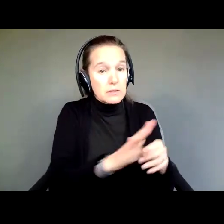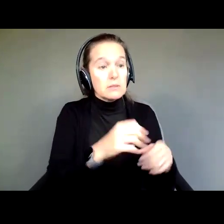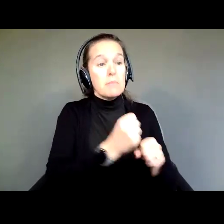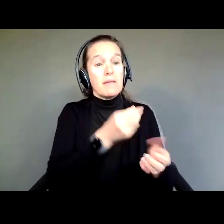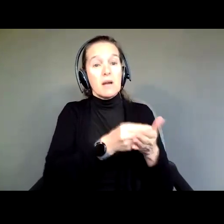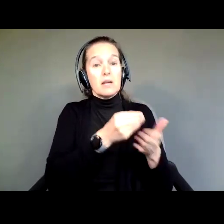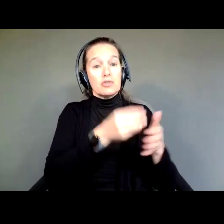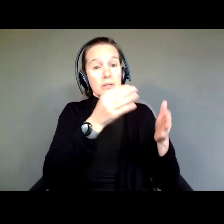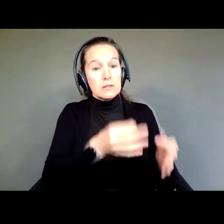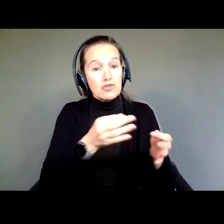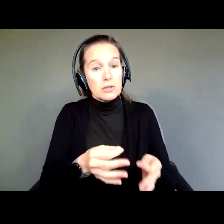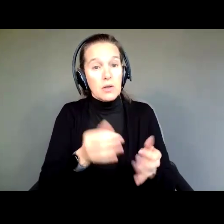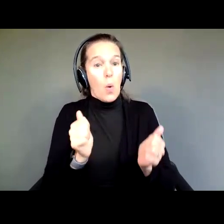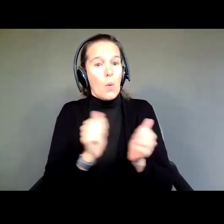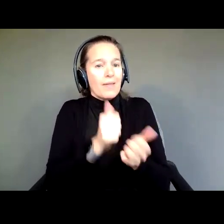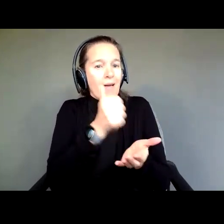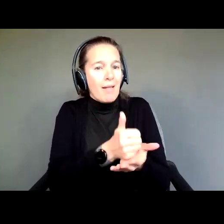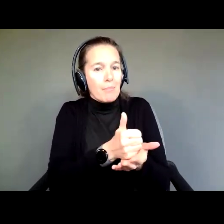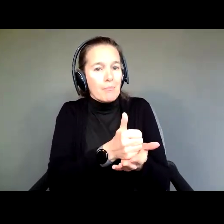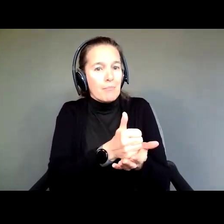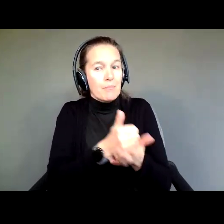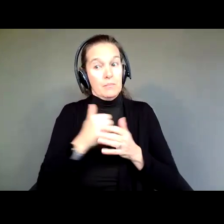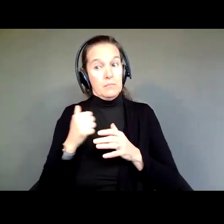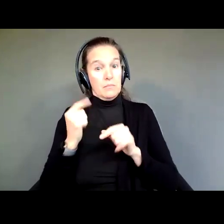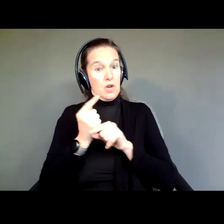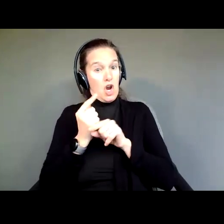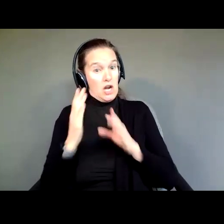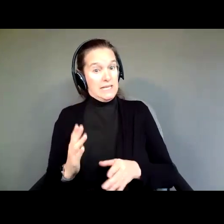when they get help, is a guardian necessary?